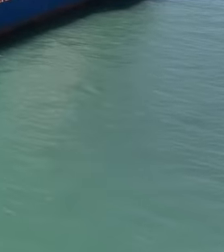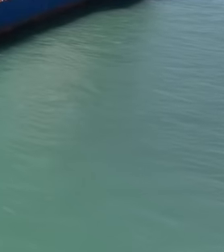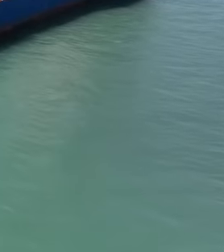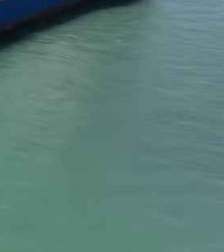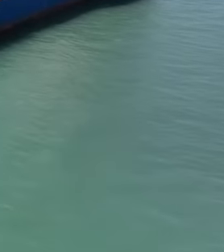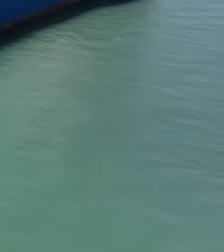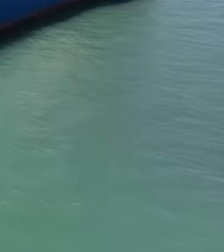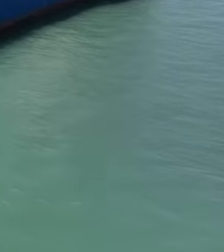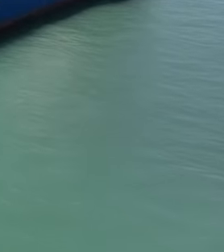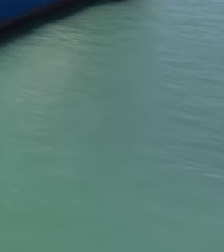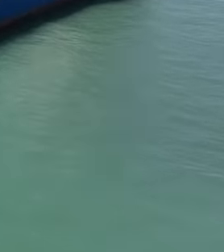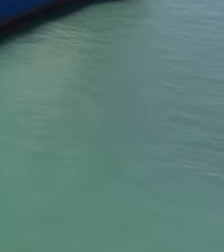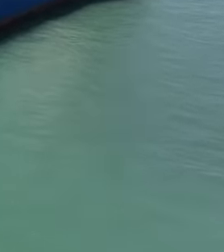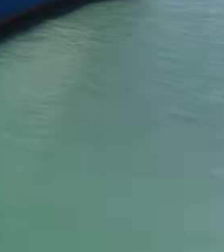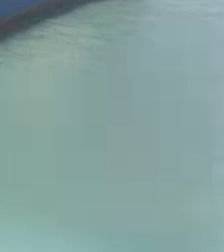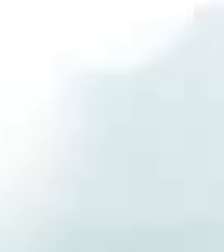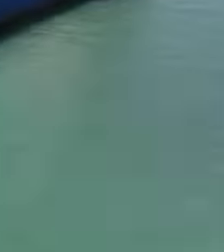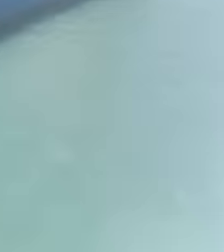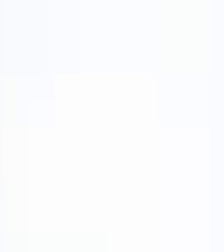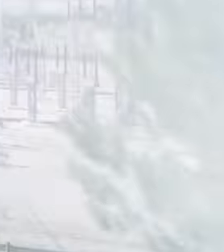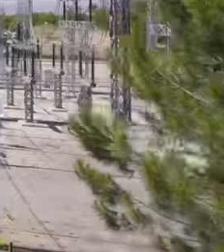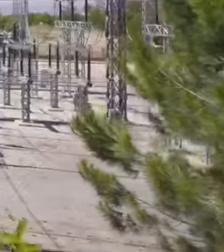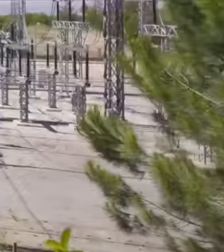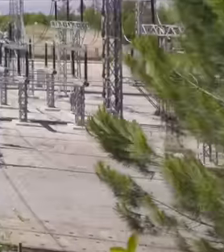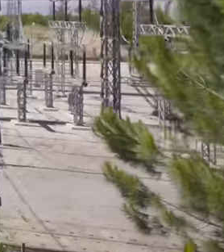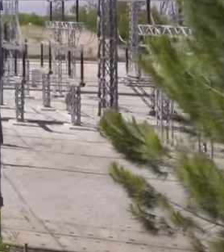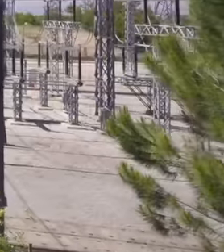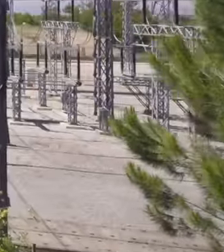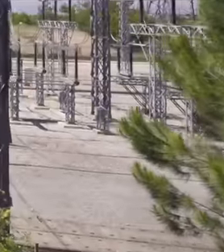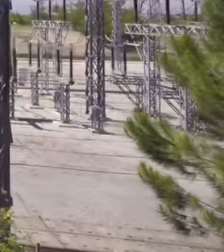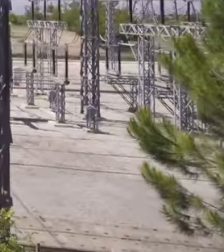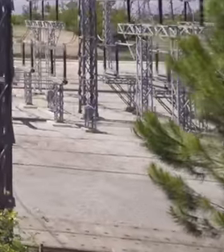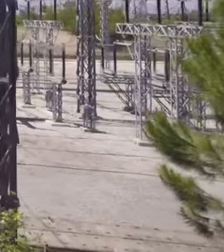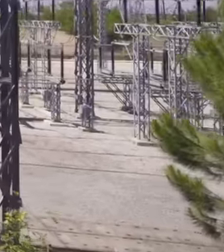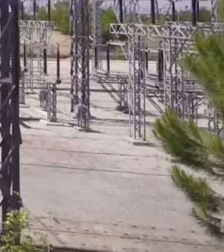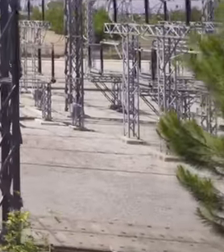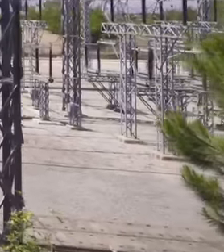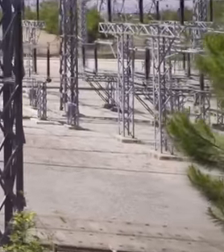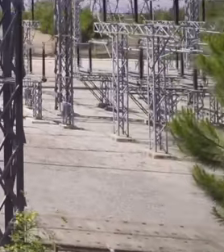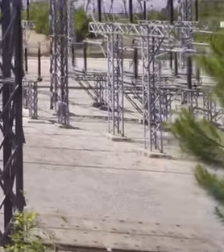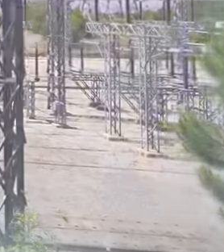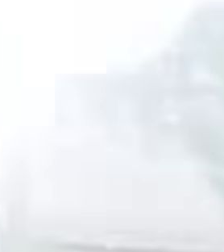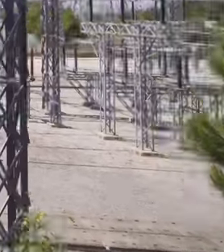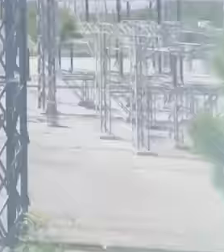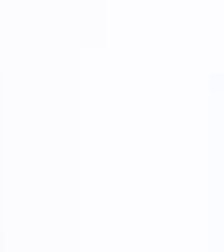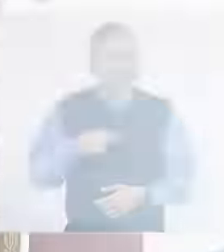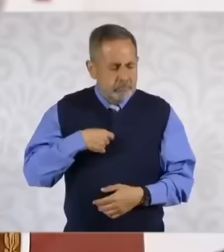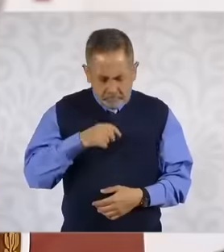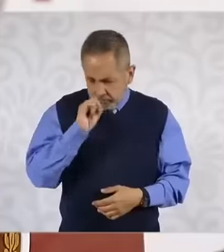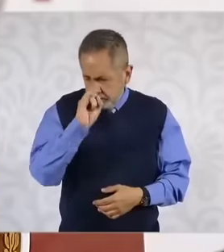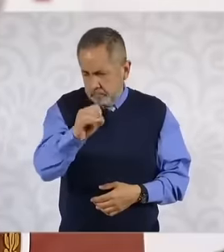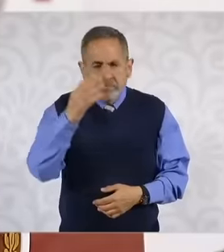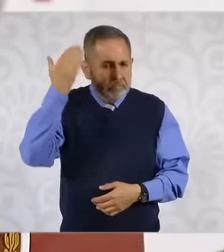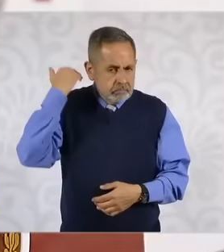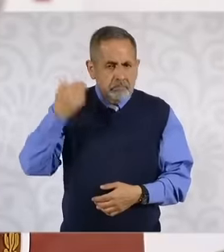in the country's thermoelectric plants. Today the president of Mexico mentioned that the